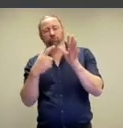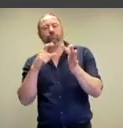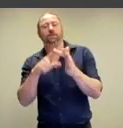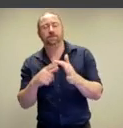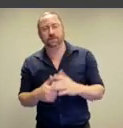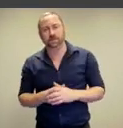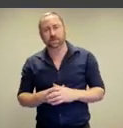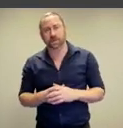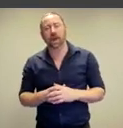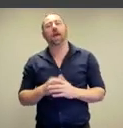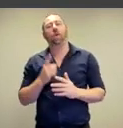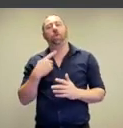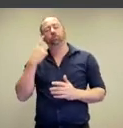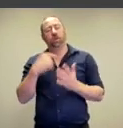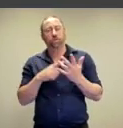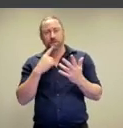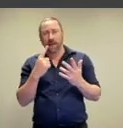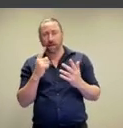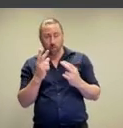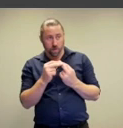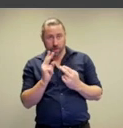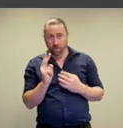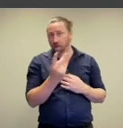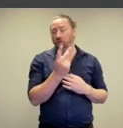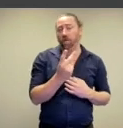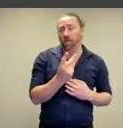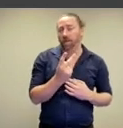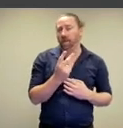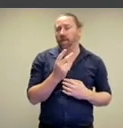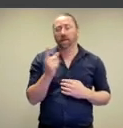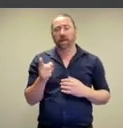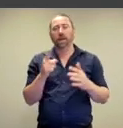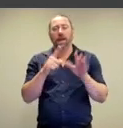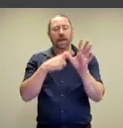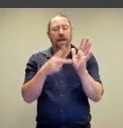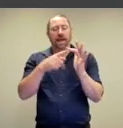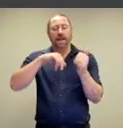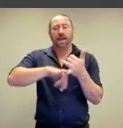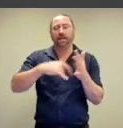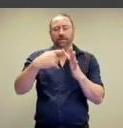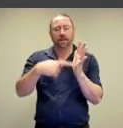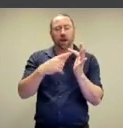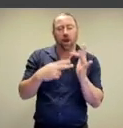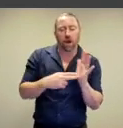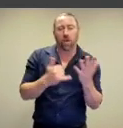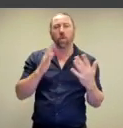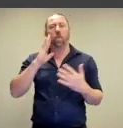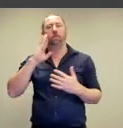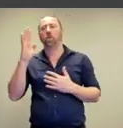and trace there and the kind of argument that I’m making here is that this is not something that Yves